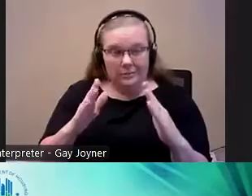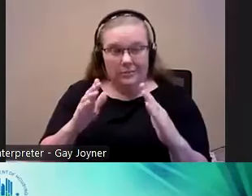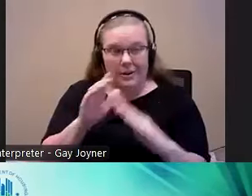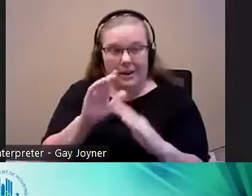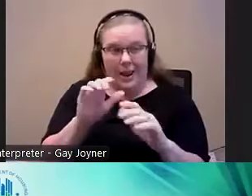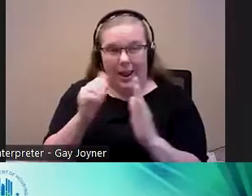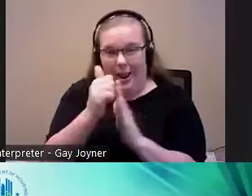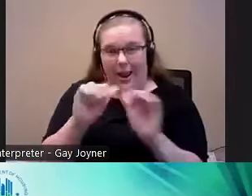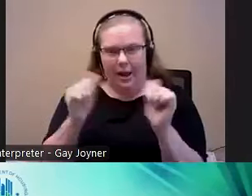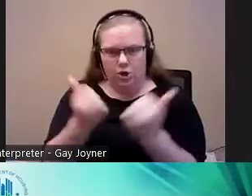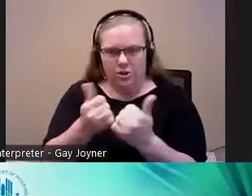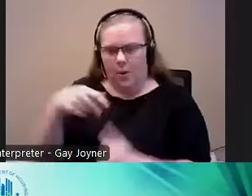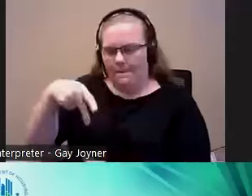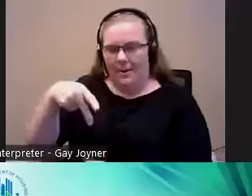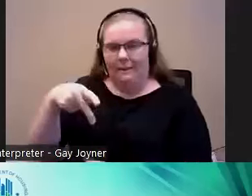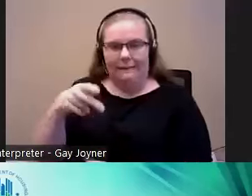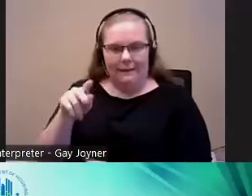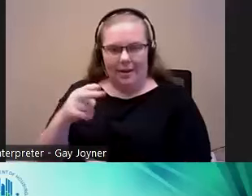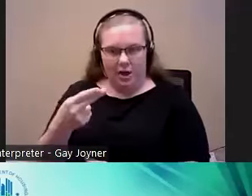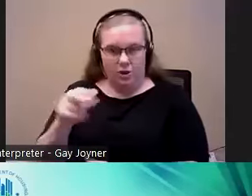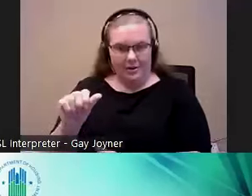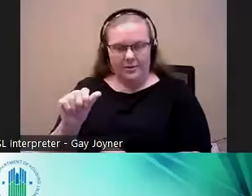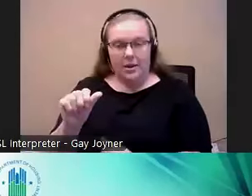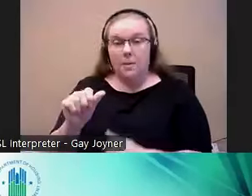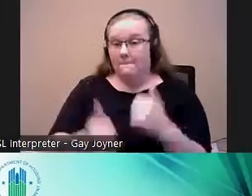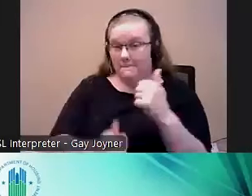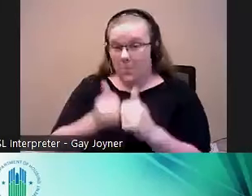While most factors are tenant space, there are project-based vouchers